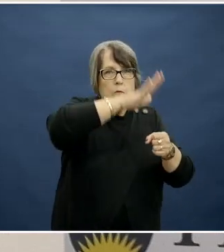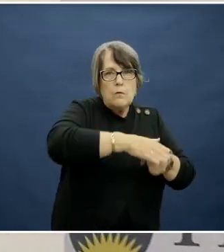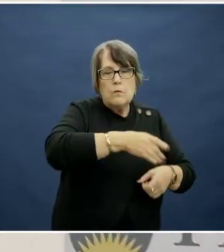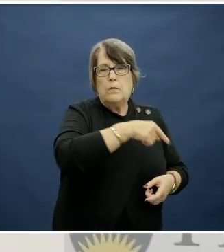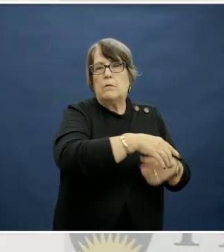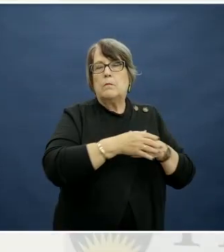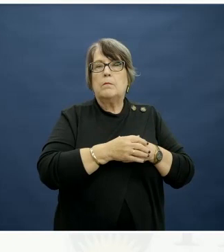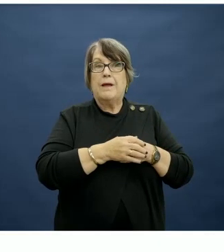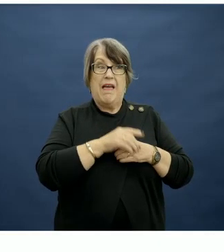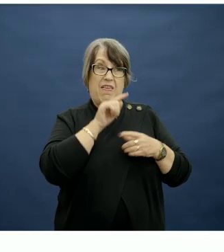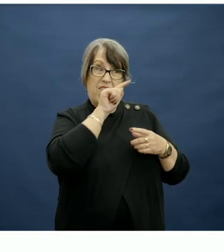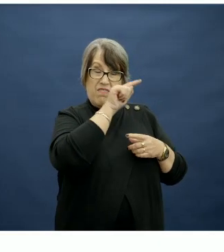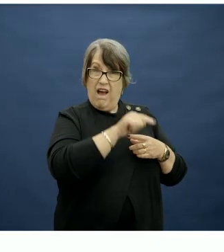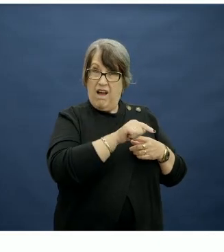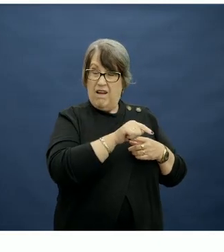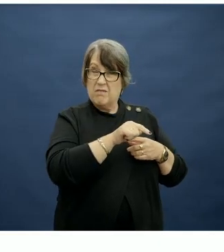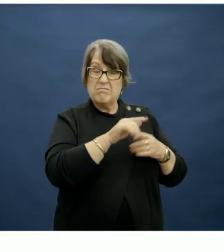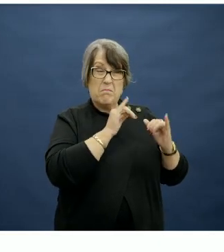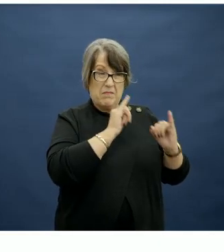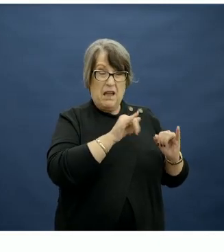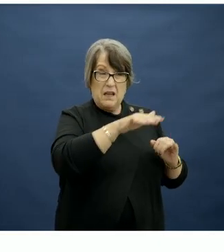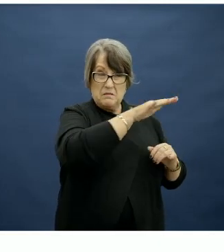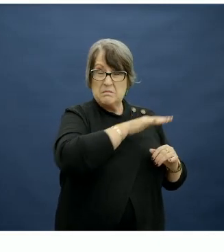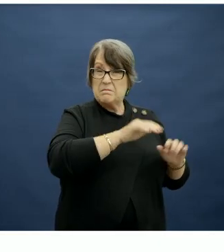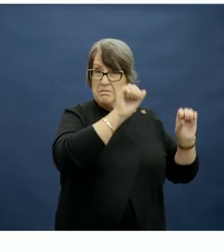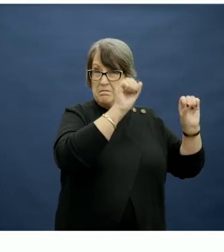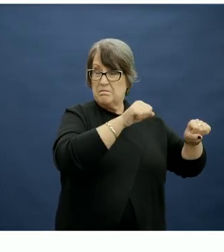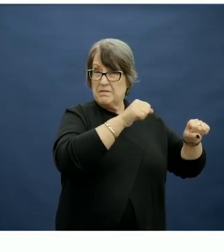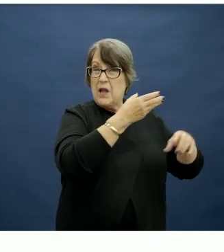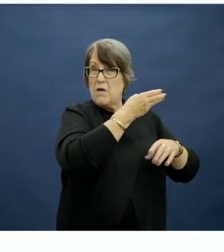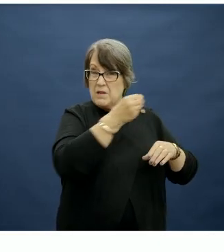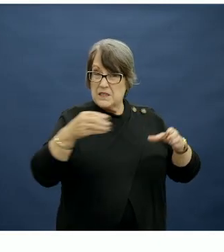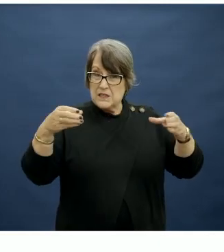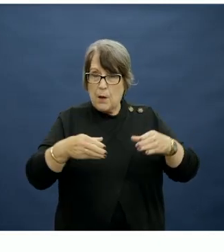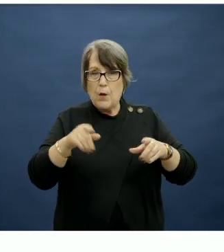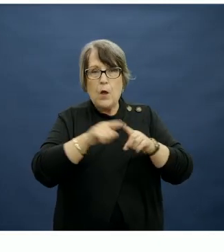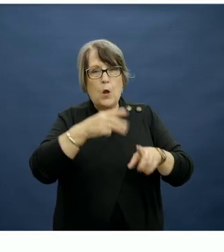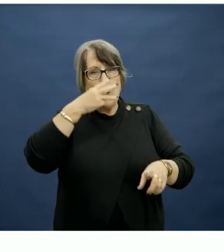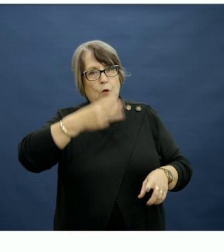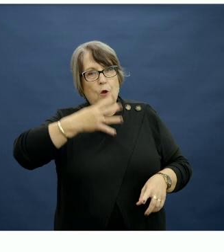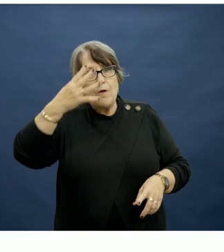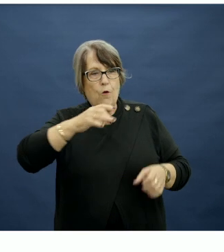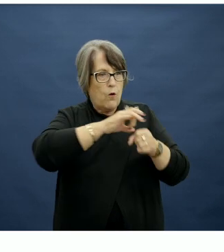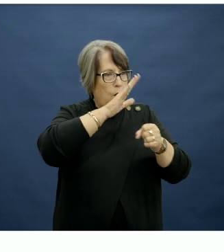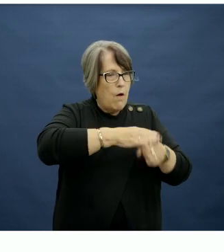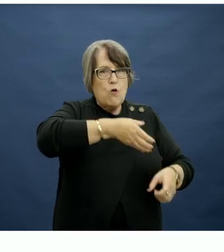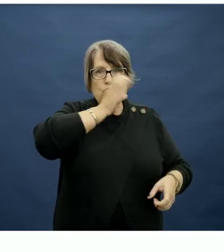These are common culprits, and for some groups, particularly teenagers, soft drinks are consumed in large amounts.